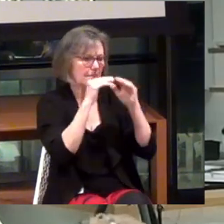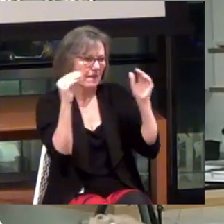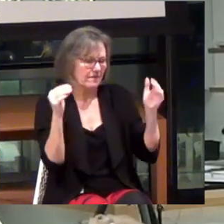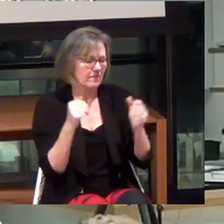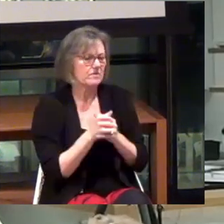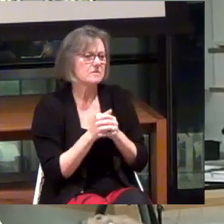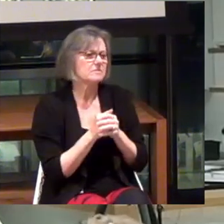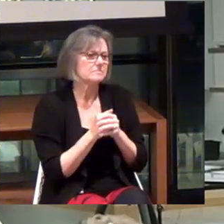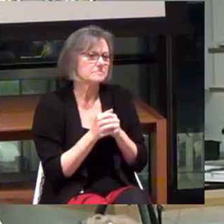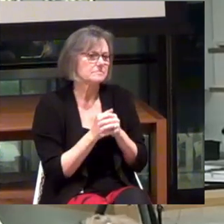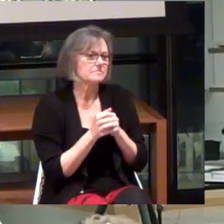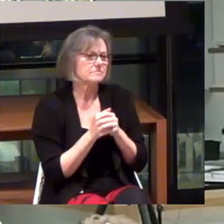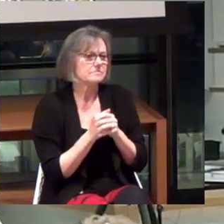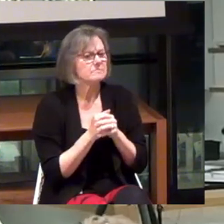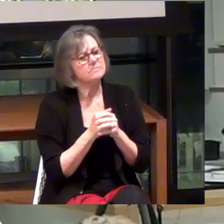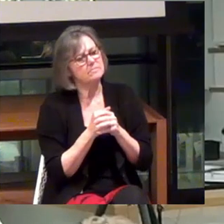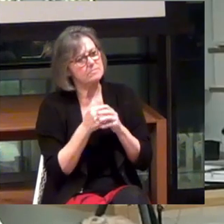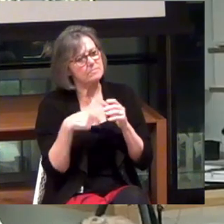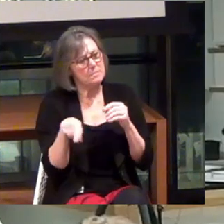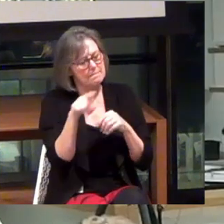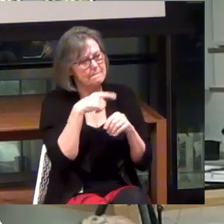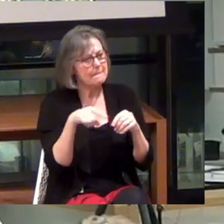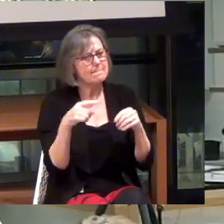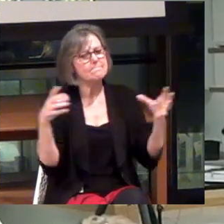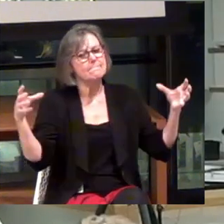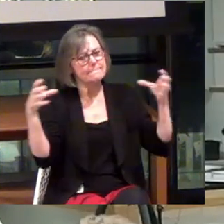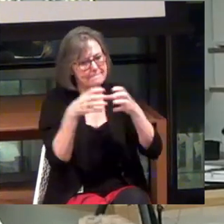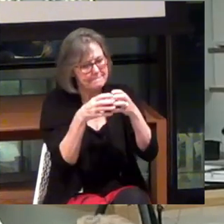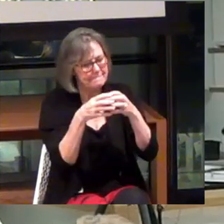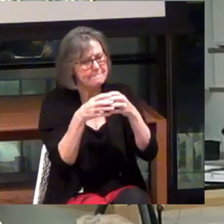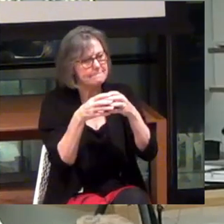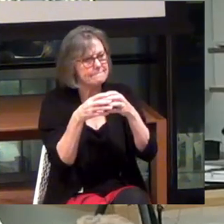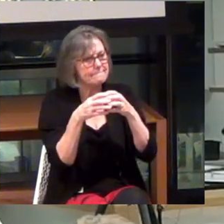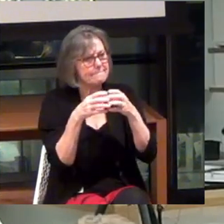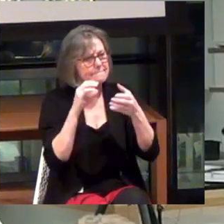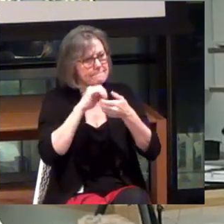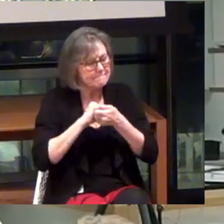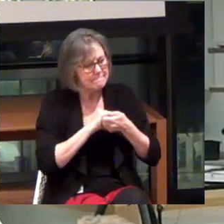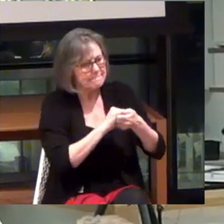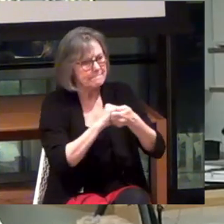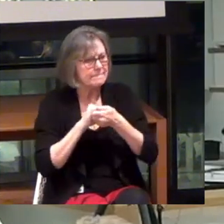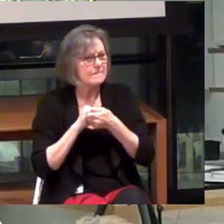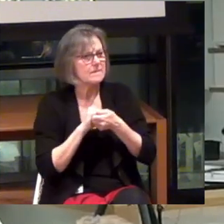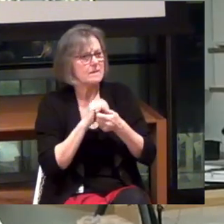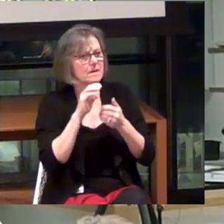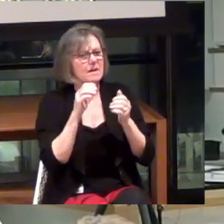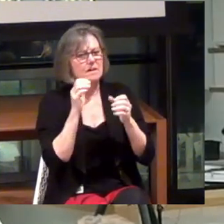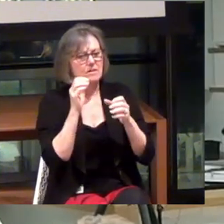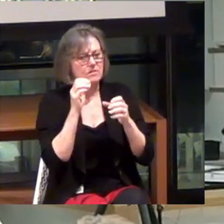So for everyone to be able to come together here and create all this data, I think, is